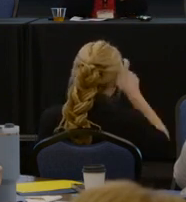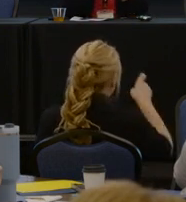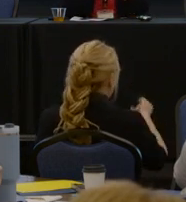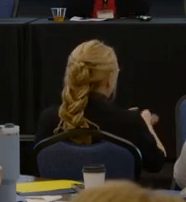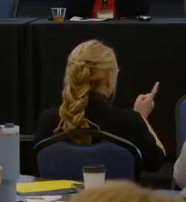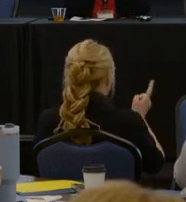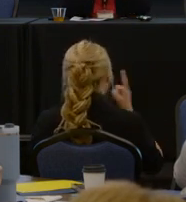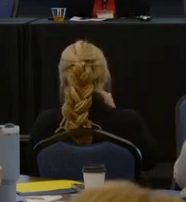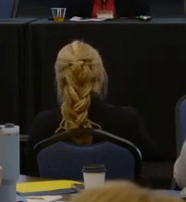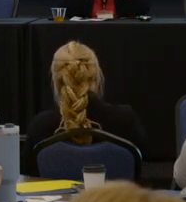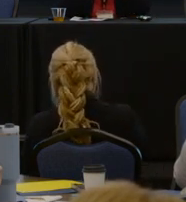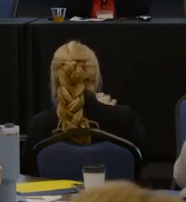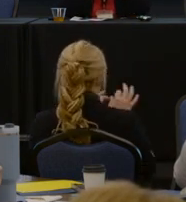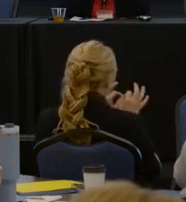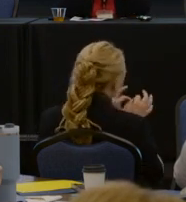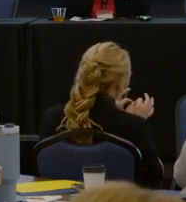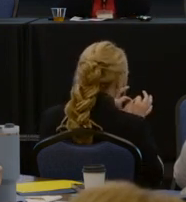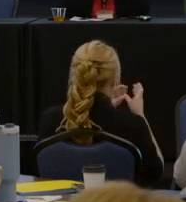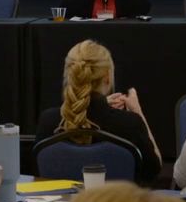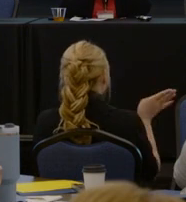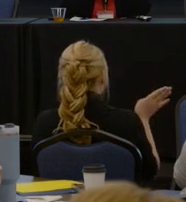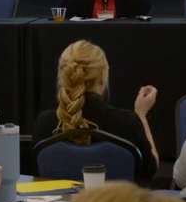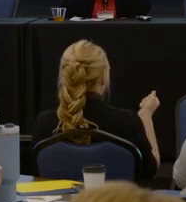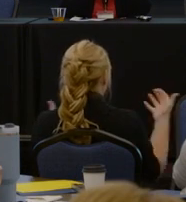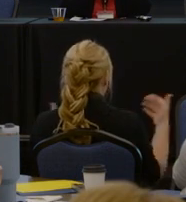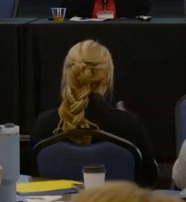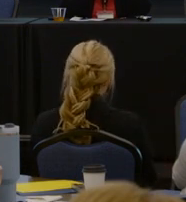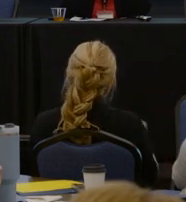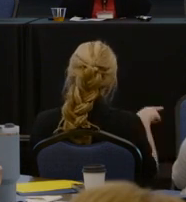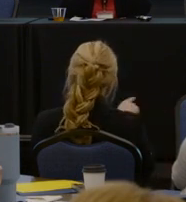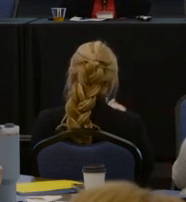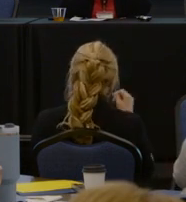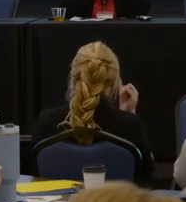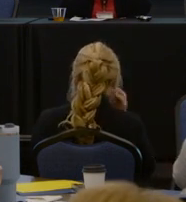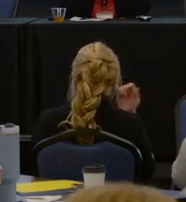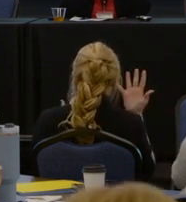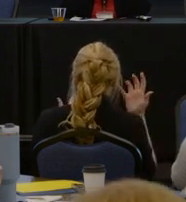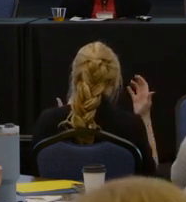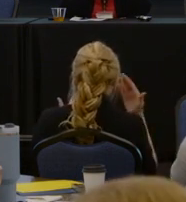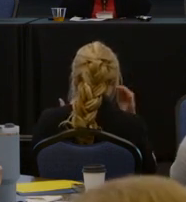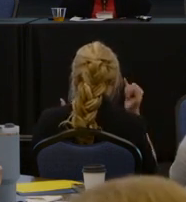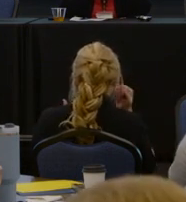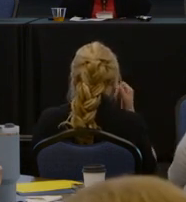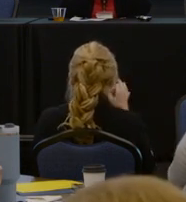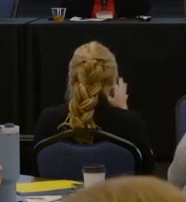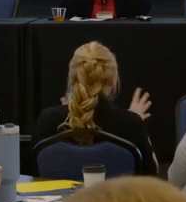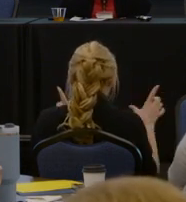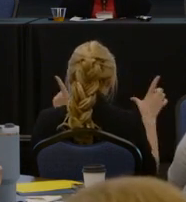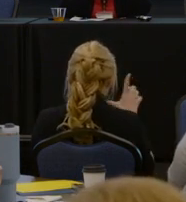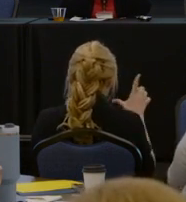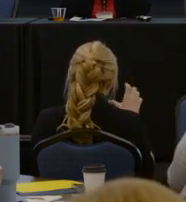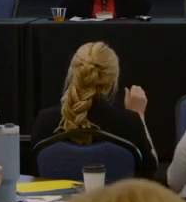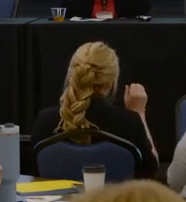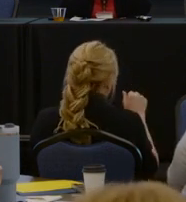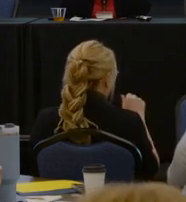and interpreting services. Also, if you want to know if someone is licensed, you can always go to our website,